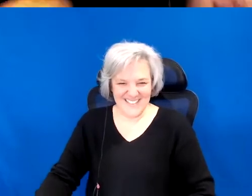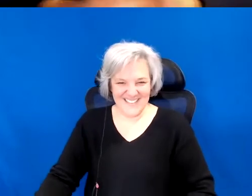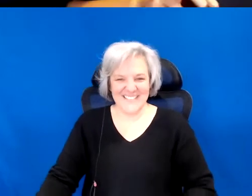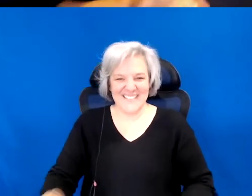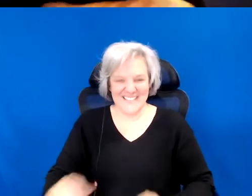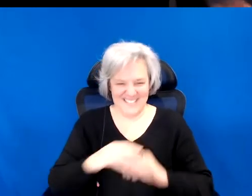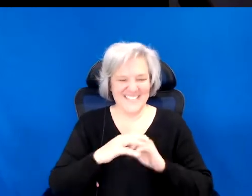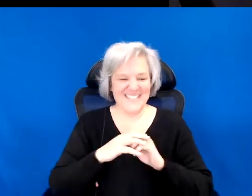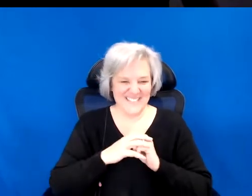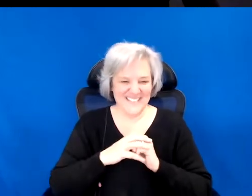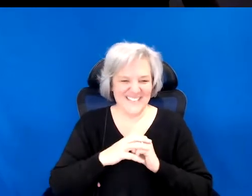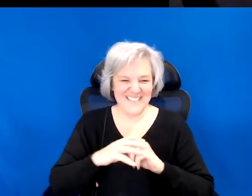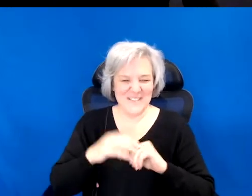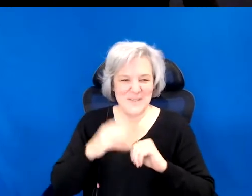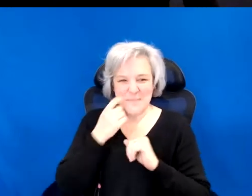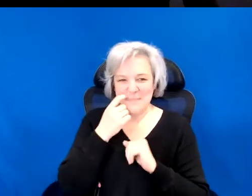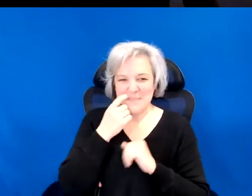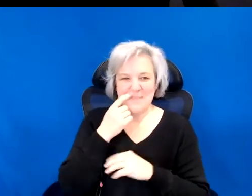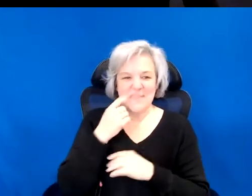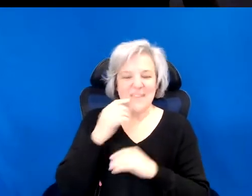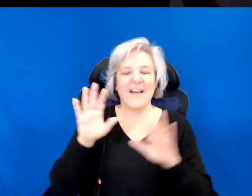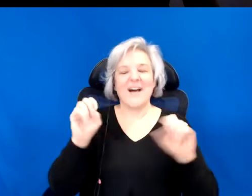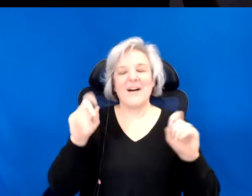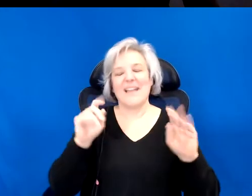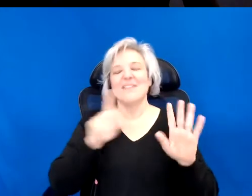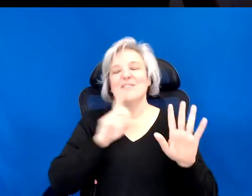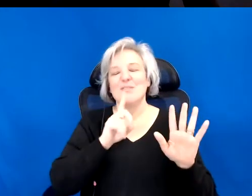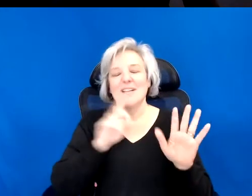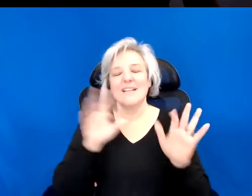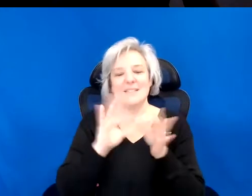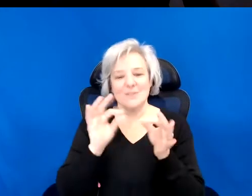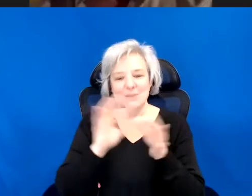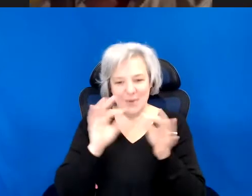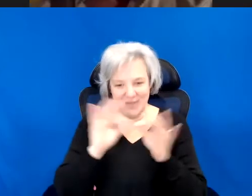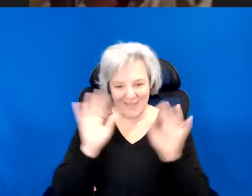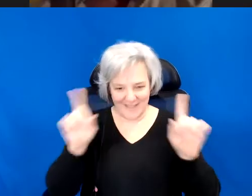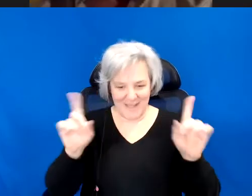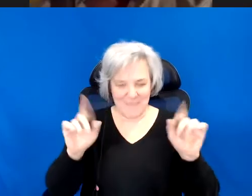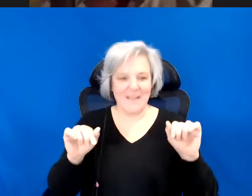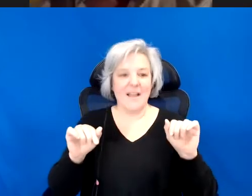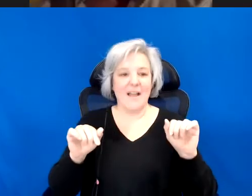So it went like this. You said, are you planning on returning to